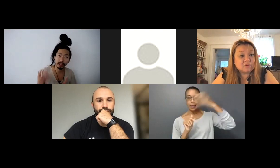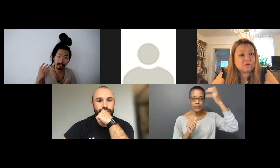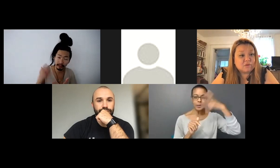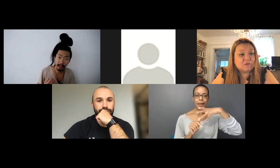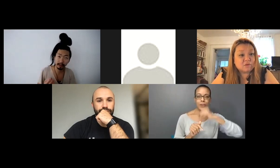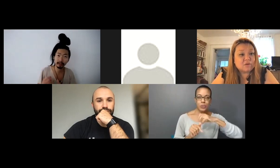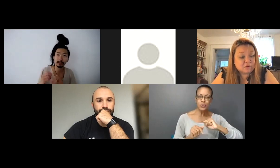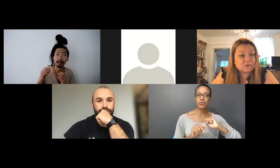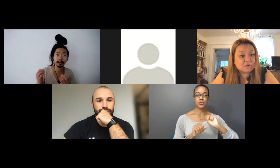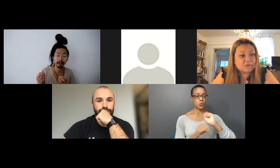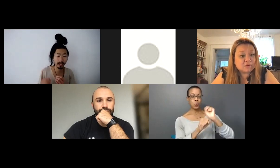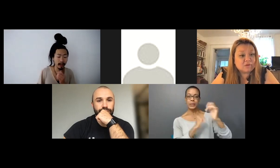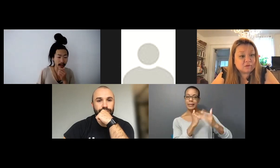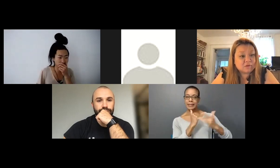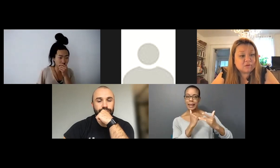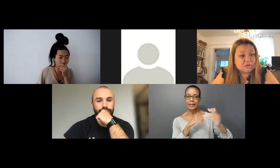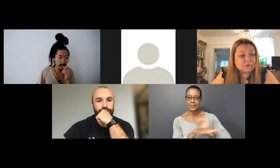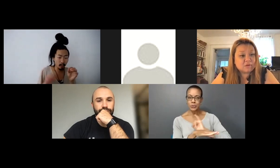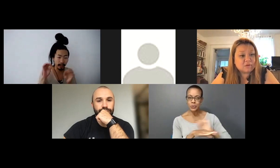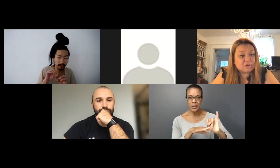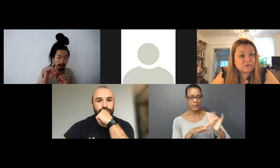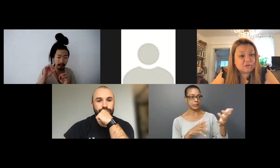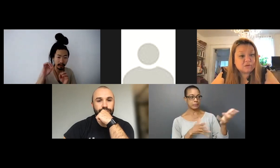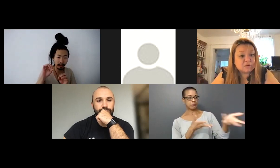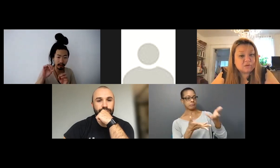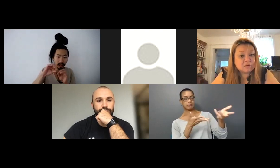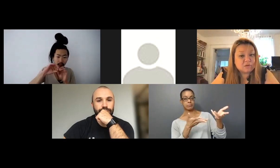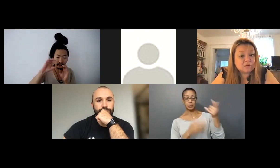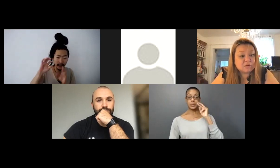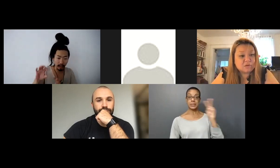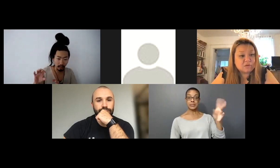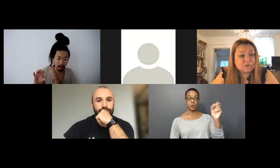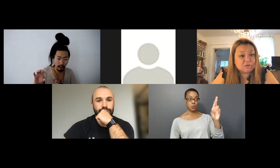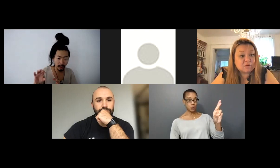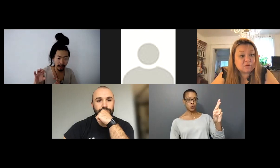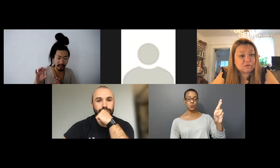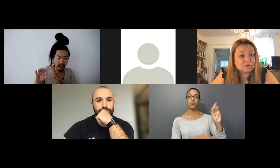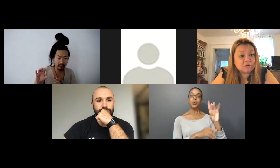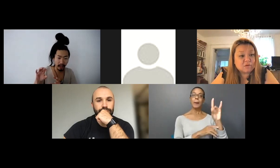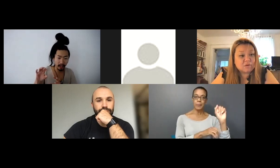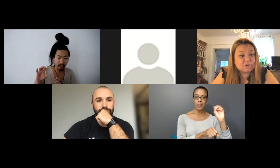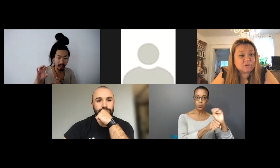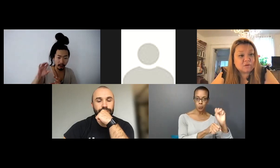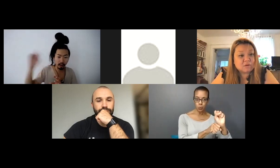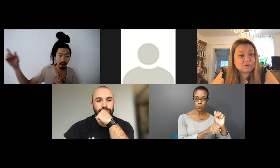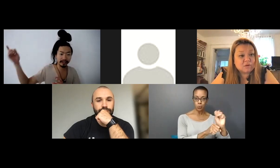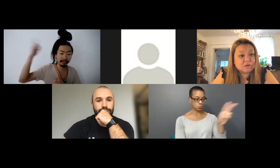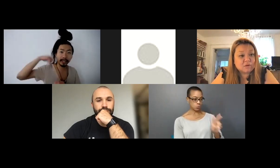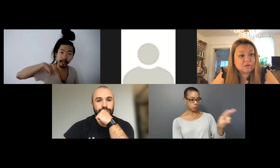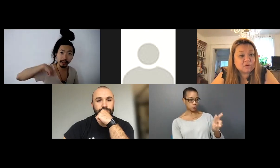the tech industry, right? So when I see her doing media work, it's kind of like the choreographer seeing me dance.